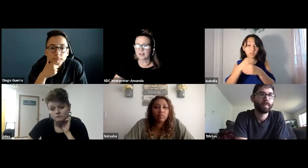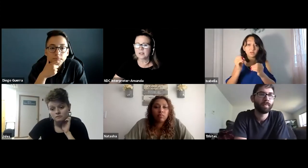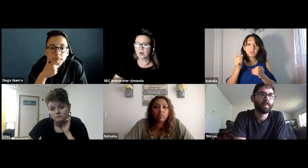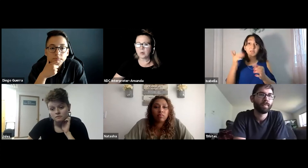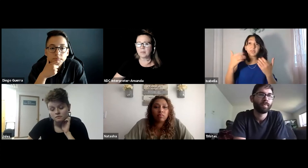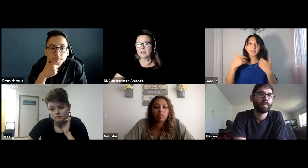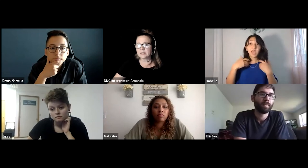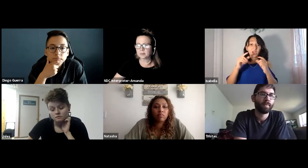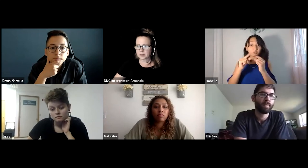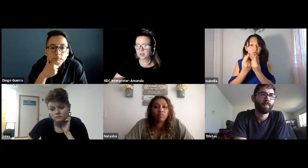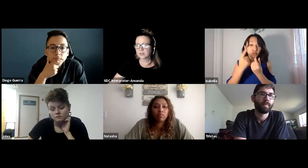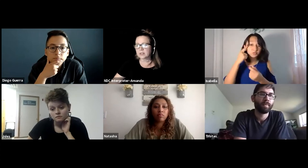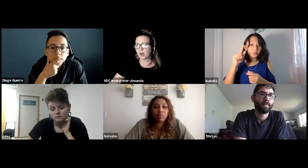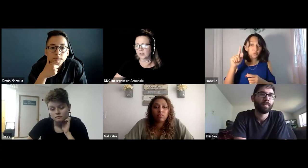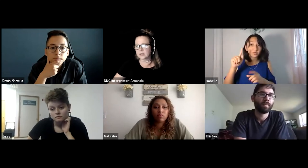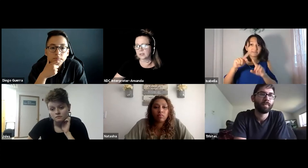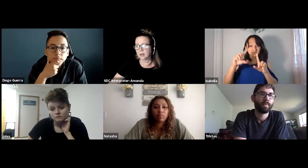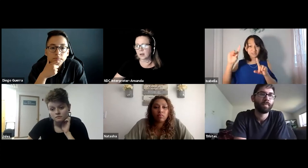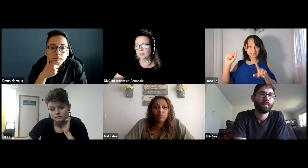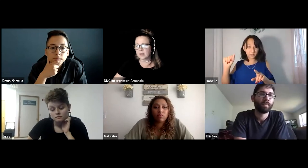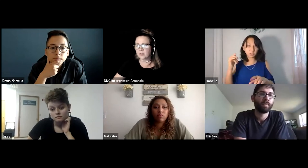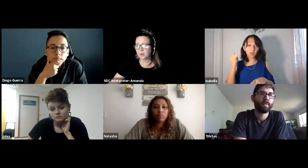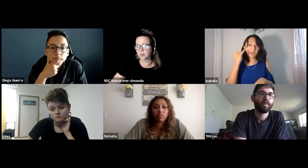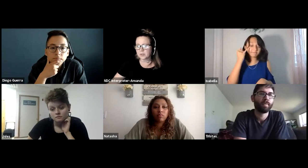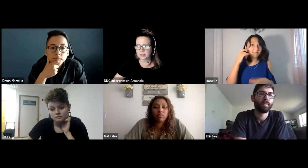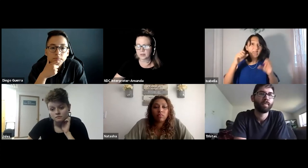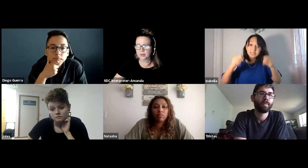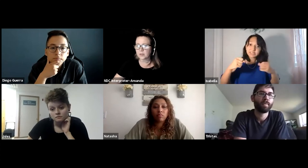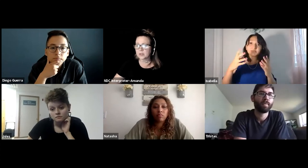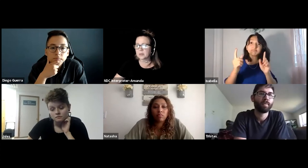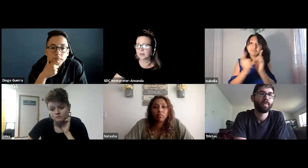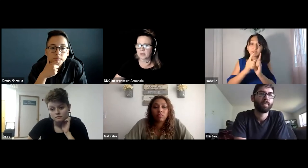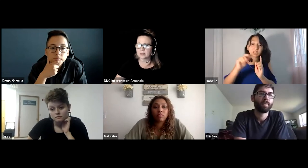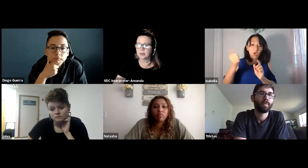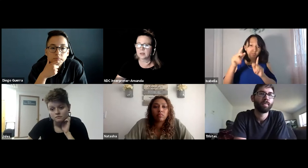My disability services office, they have groups for different disabilities.